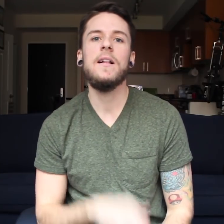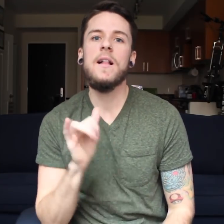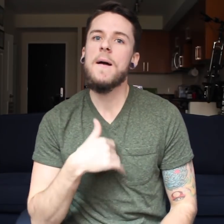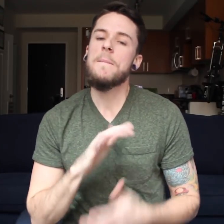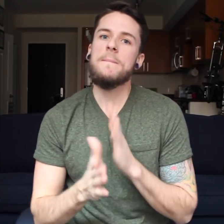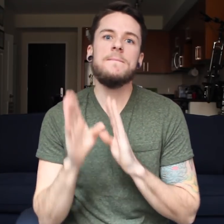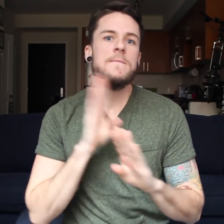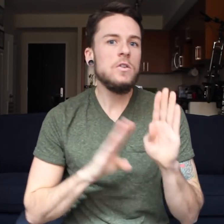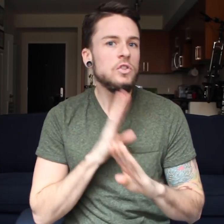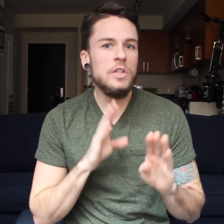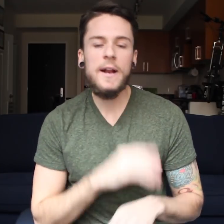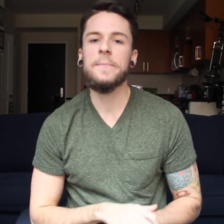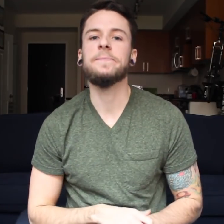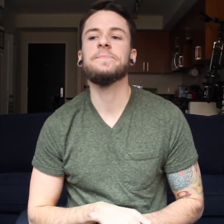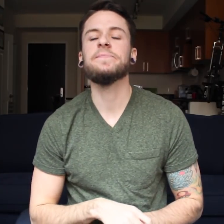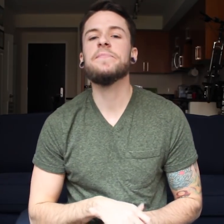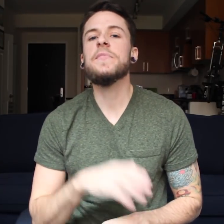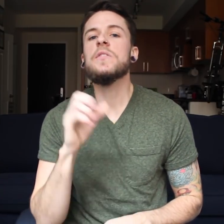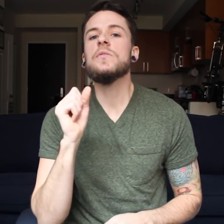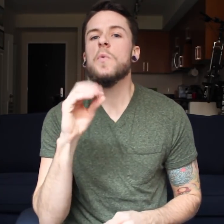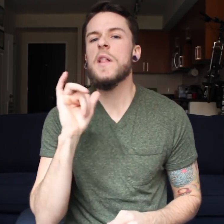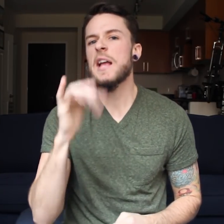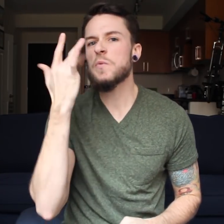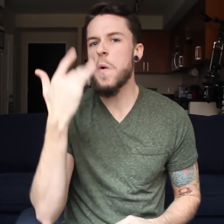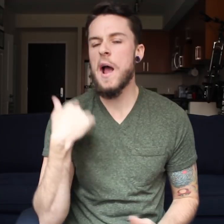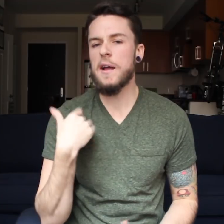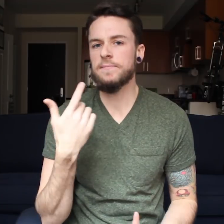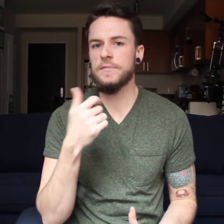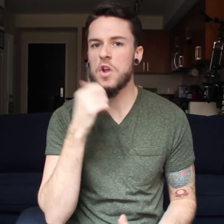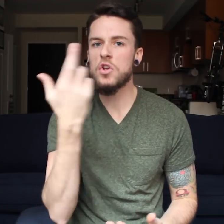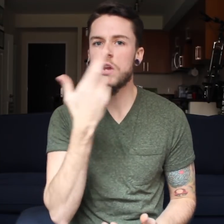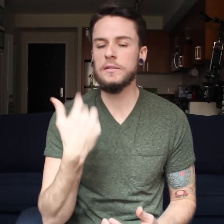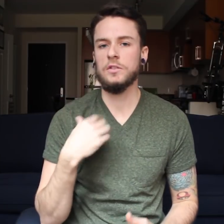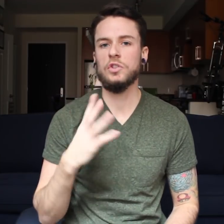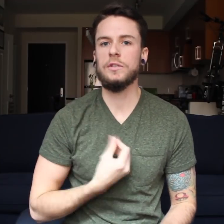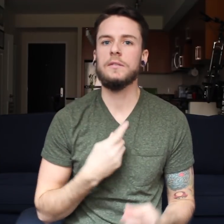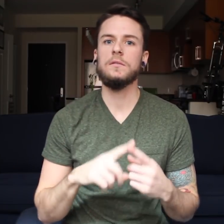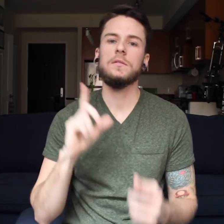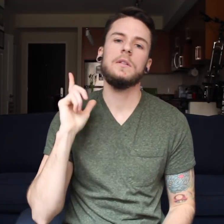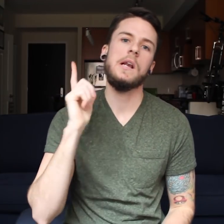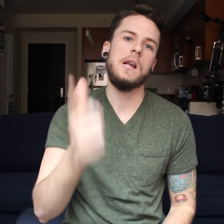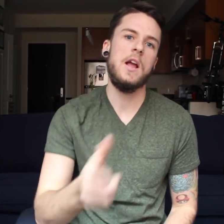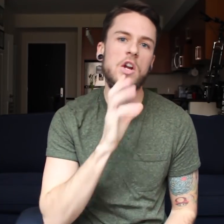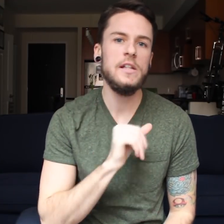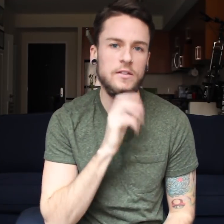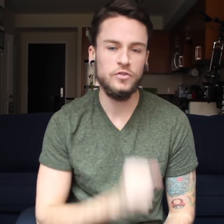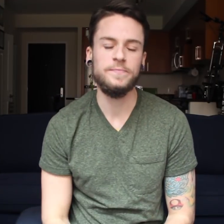I became very frustrated. That’s why I did not realize I was transgender until a later age.